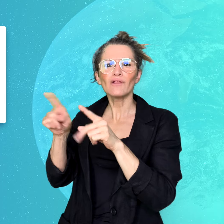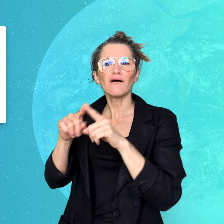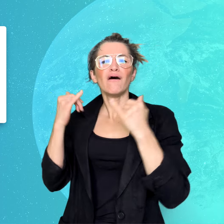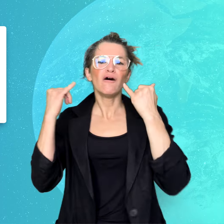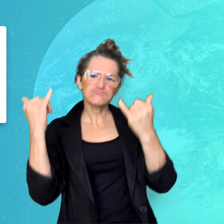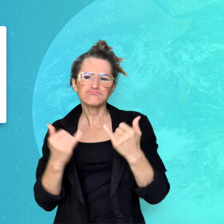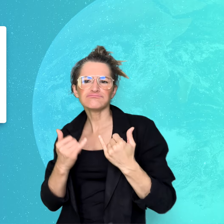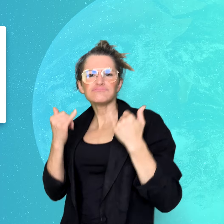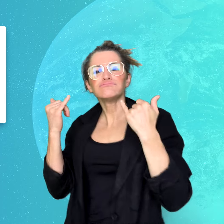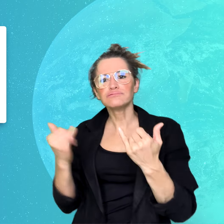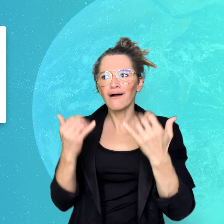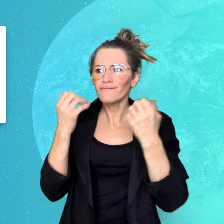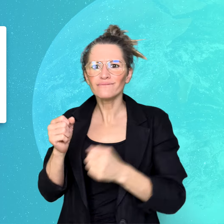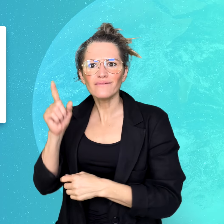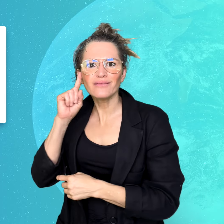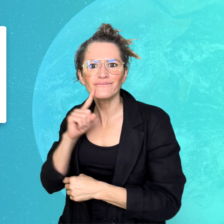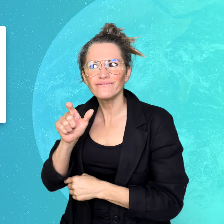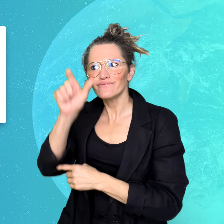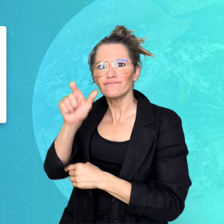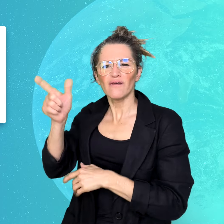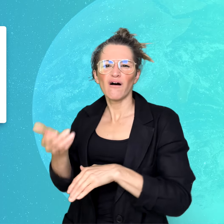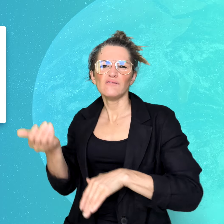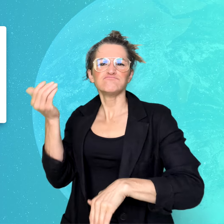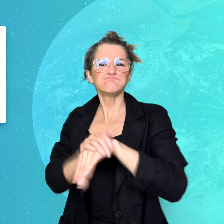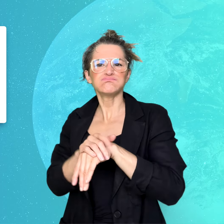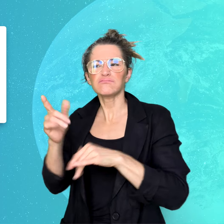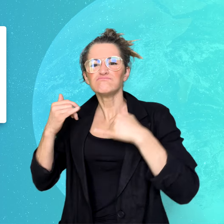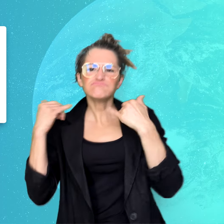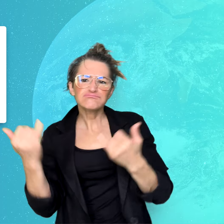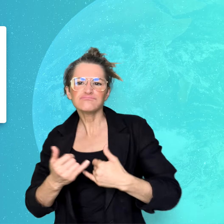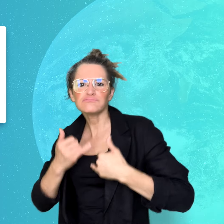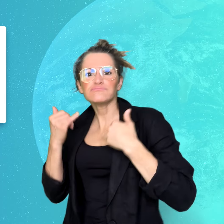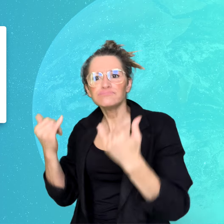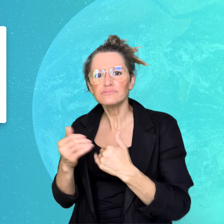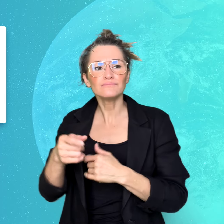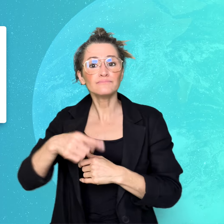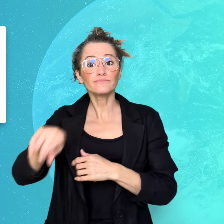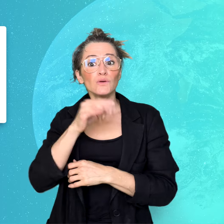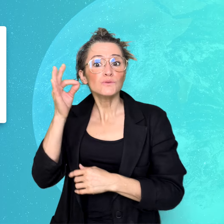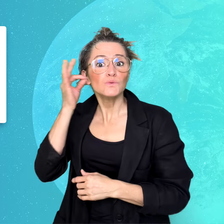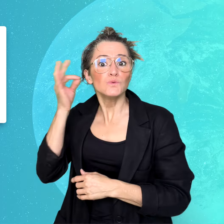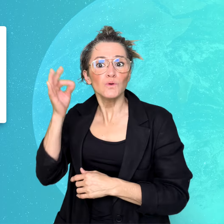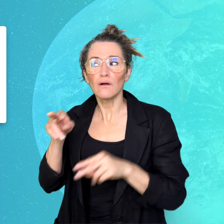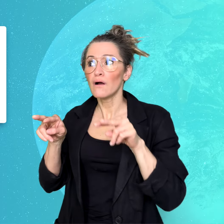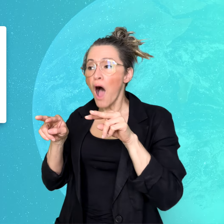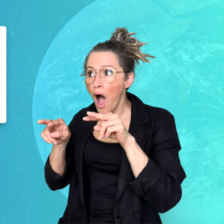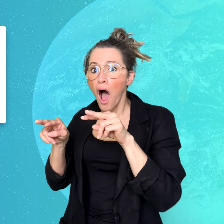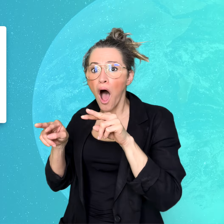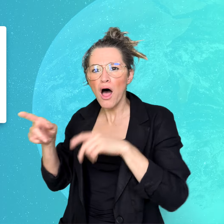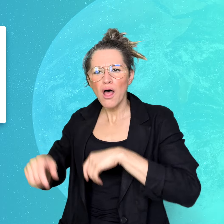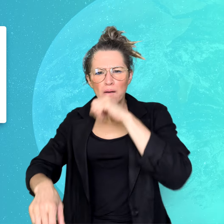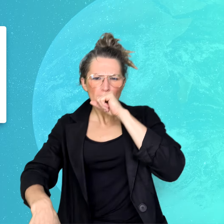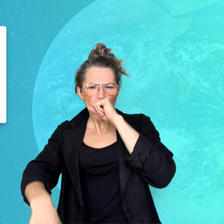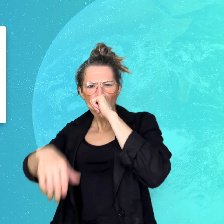participants. Hearing attendees experienced a sign language